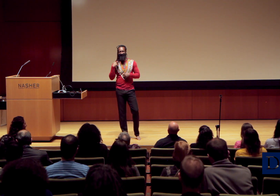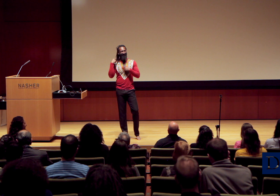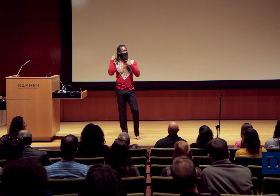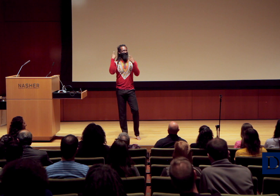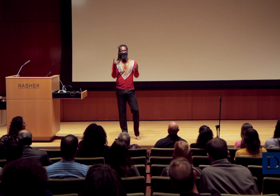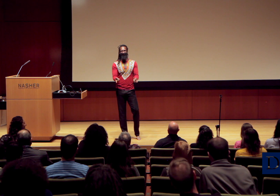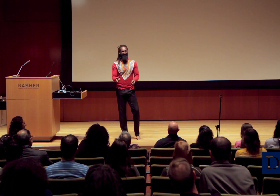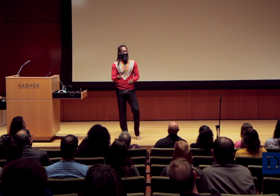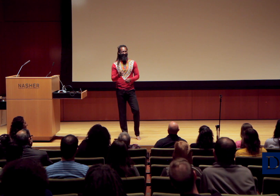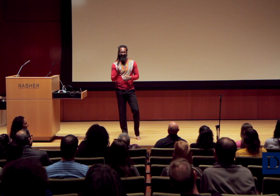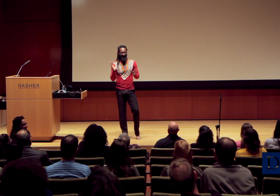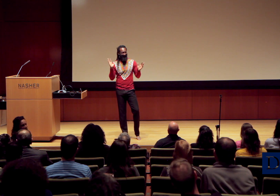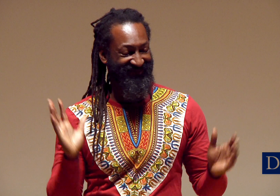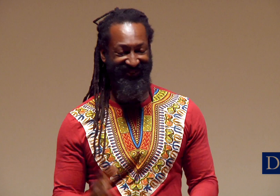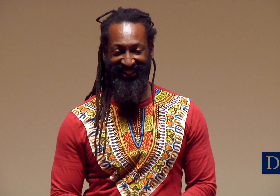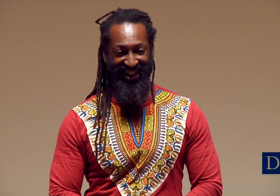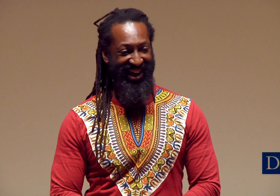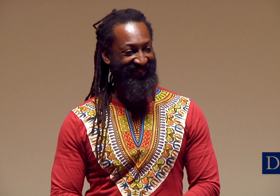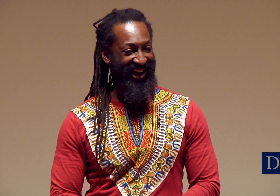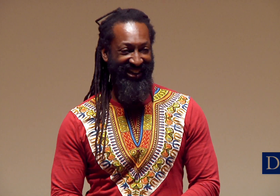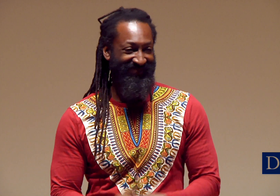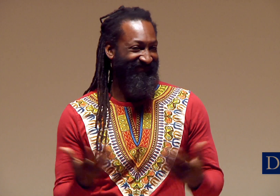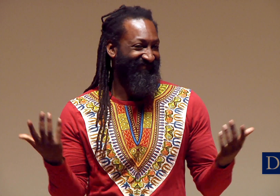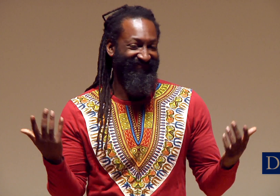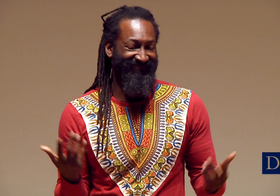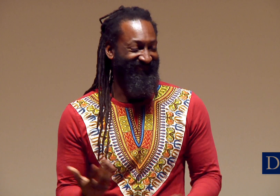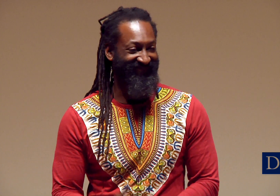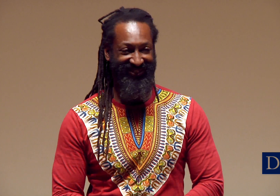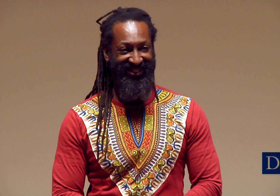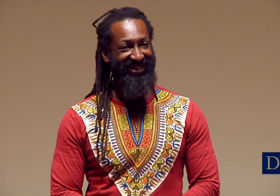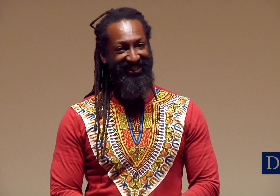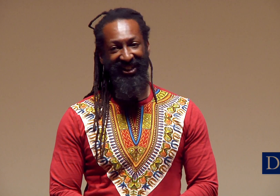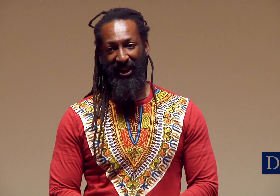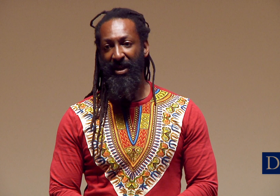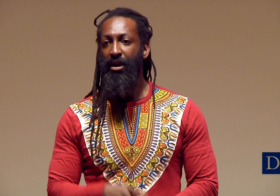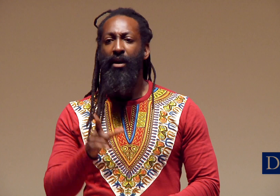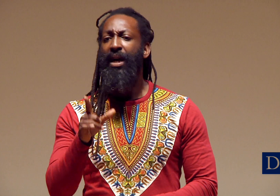I think I was just trained, engrained. I don’t know.